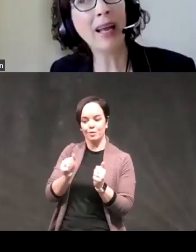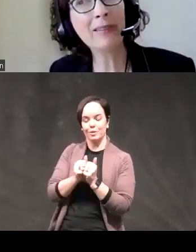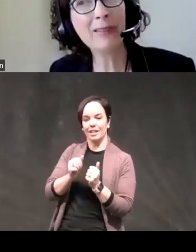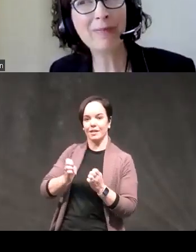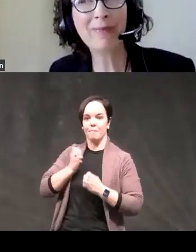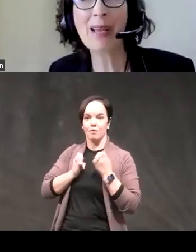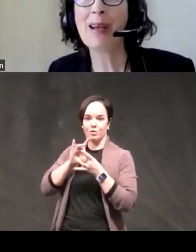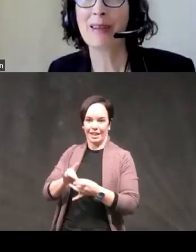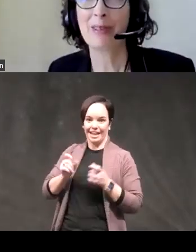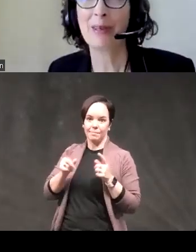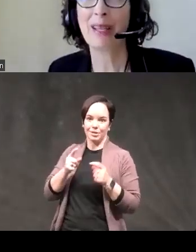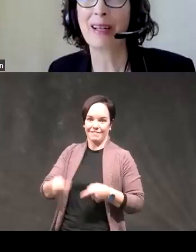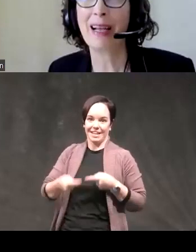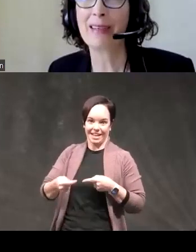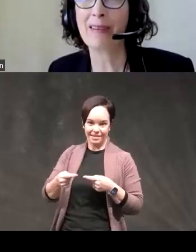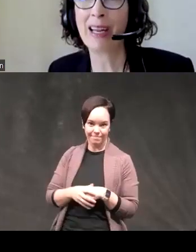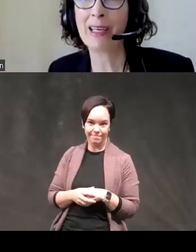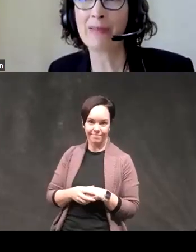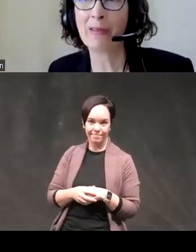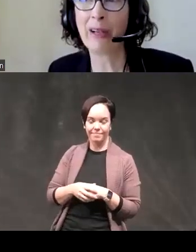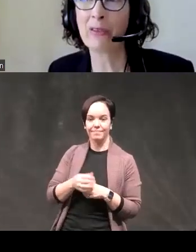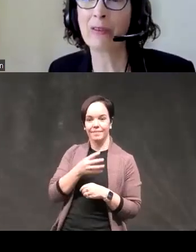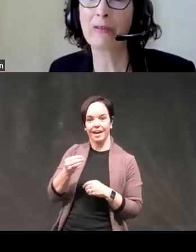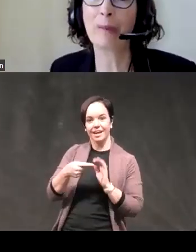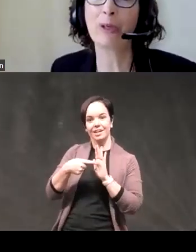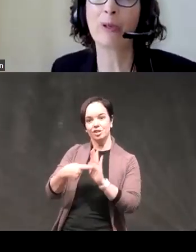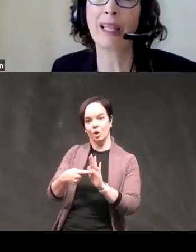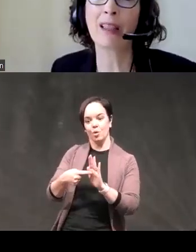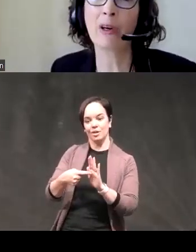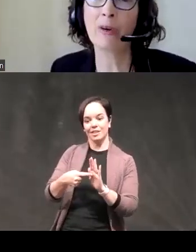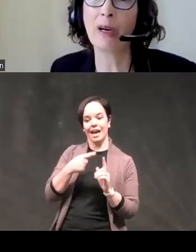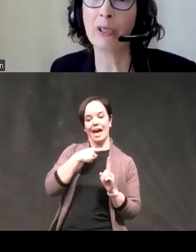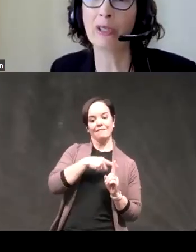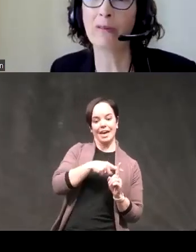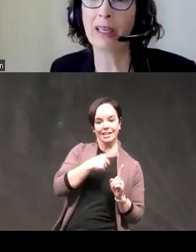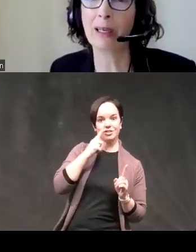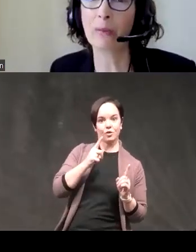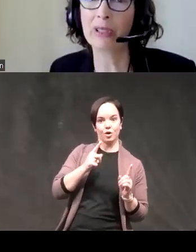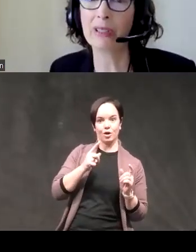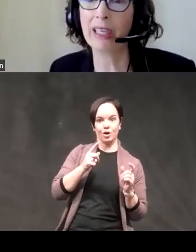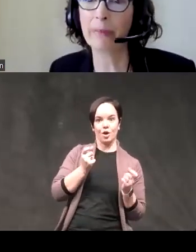less showed the classic advantage of arousal for people who had low emotion related impulsivity